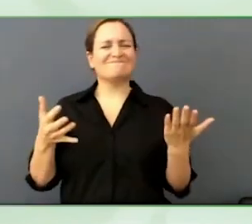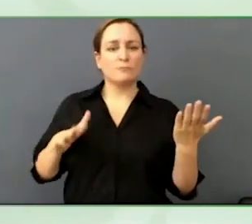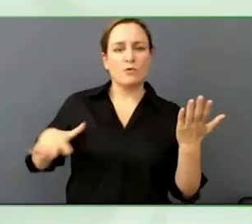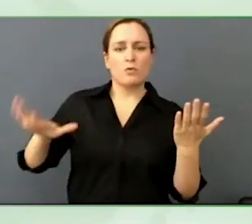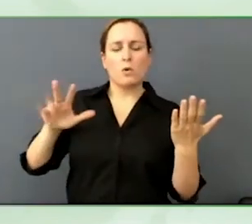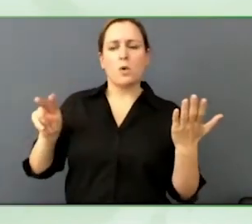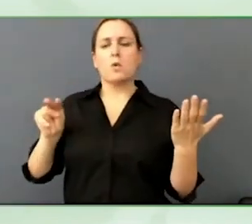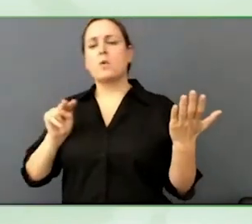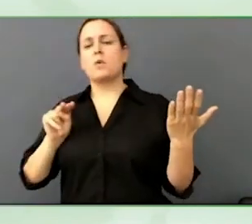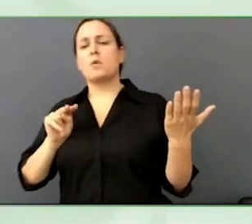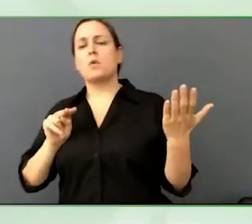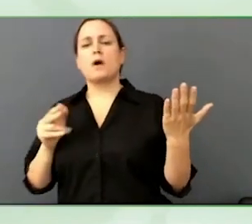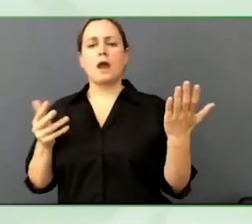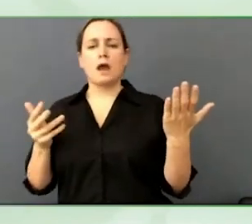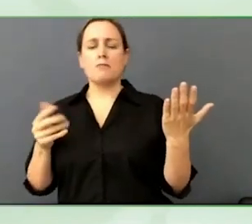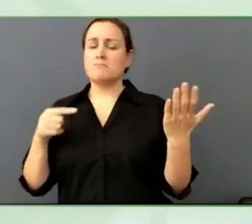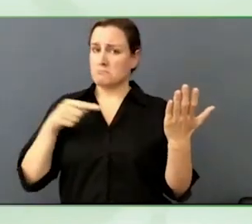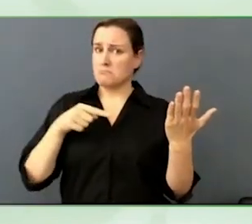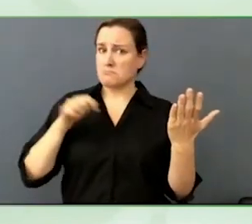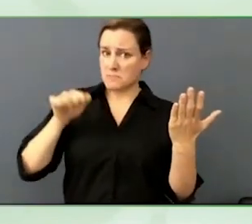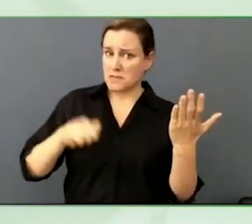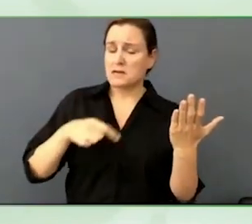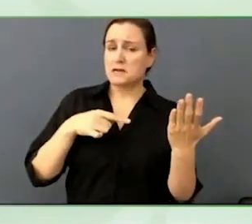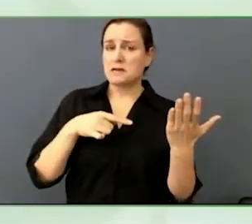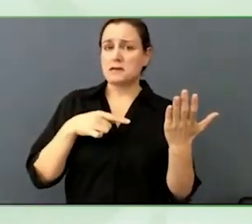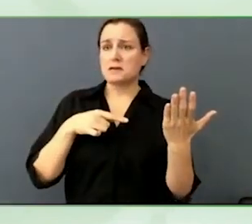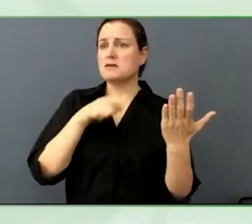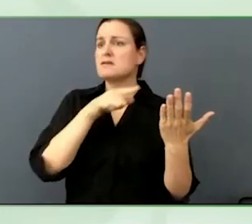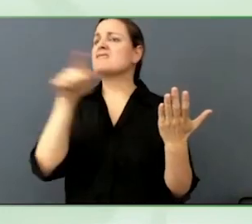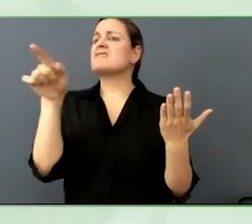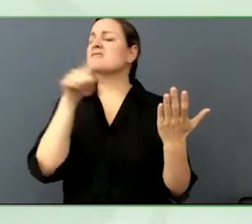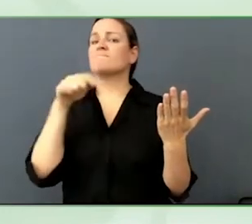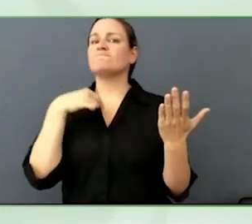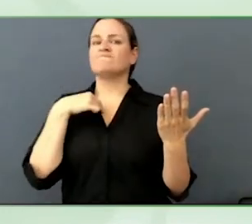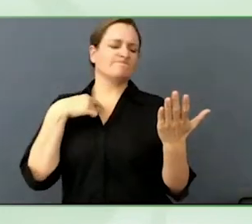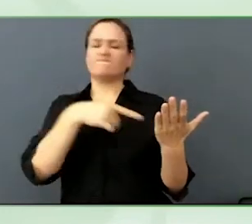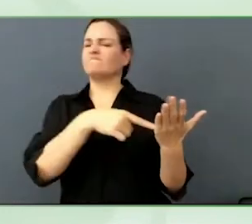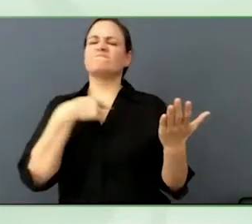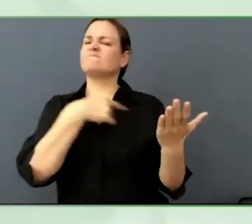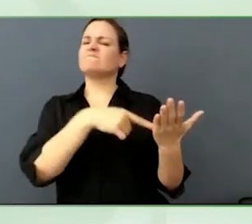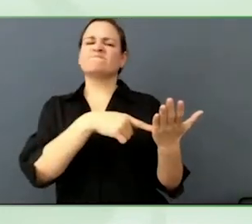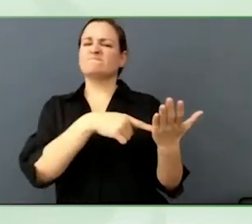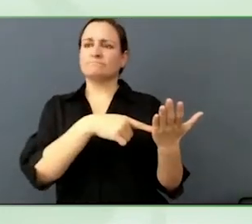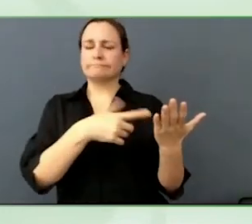tools can be controversial but they only become controversial because people are letting them fly without any limitation.